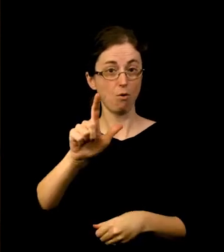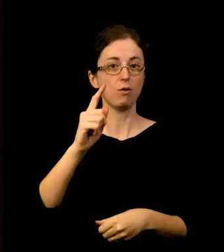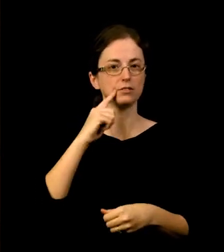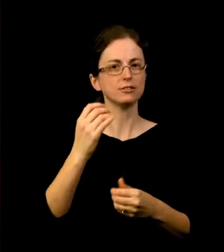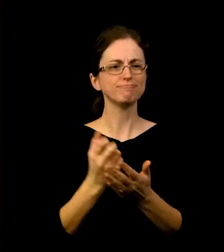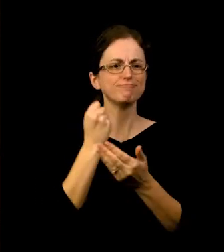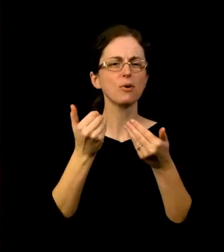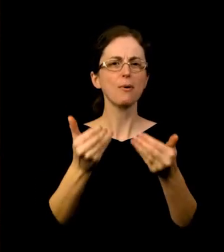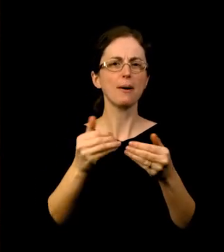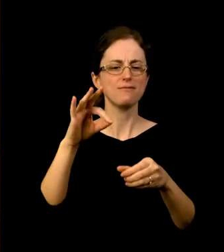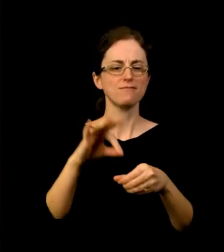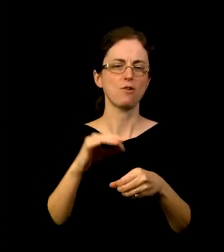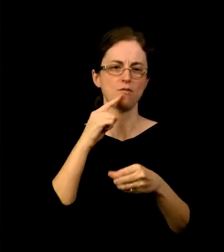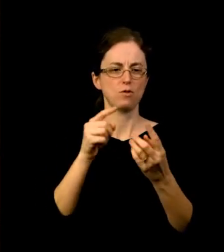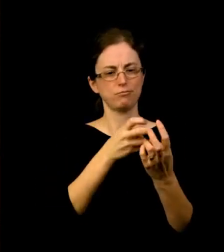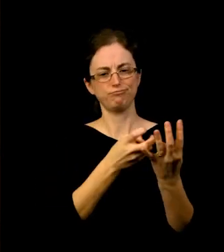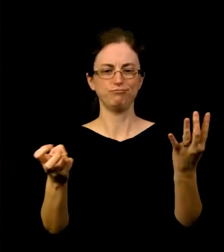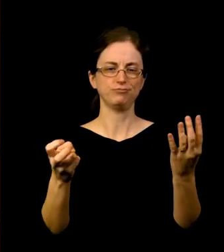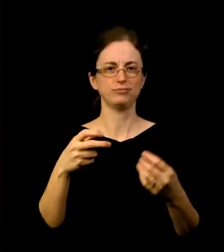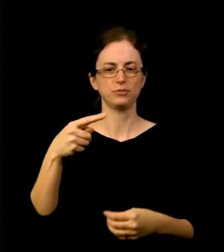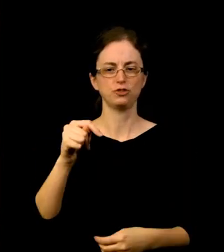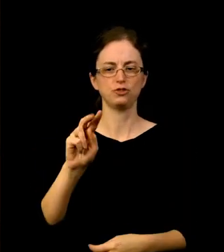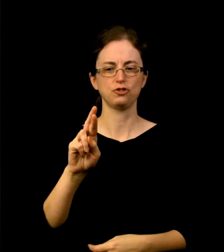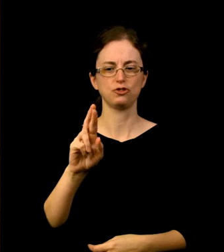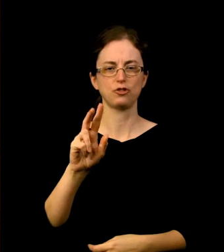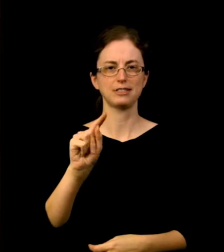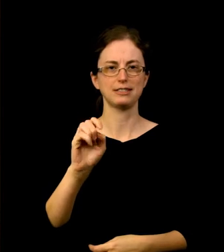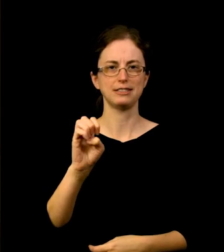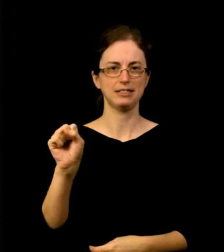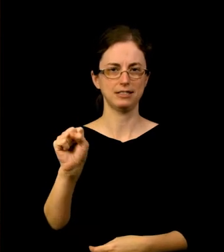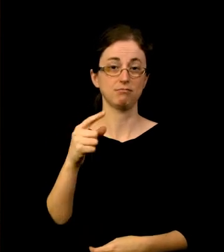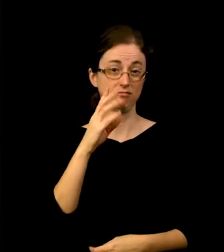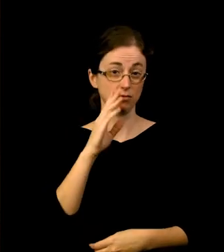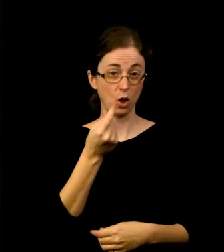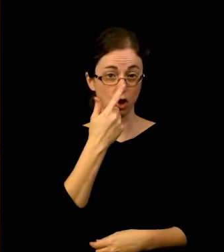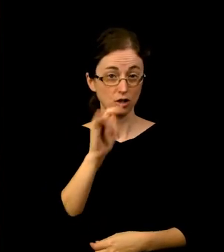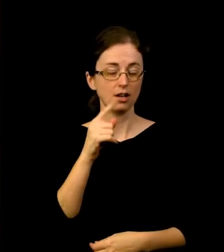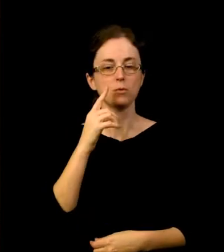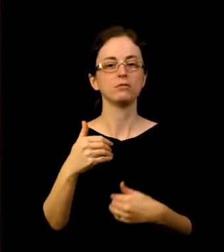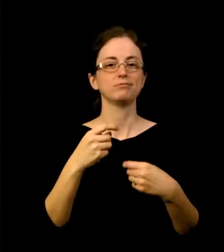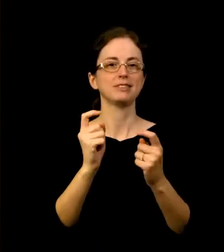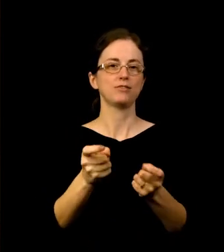This is what will happen. You'll have about 20 seconds. You can X out of the poll when you're finished and it'll disappear